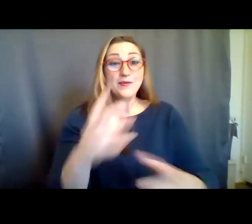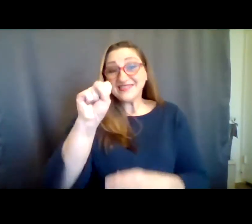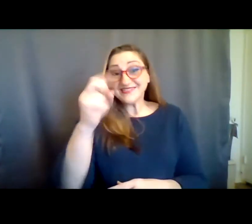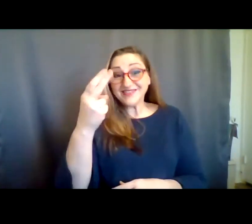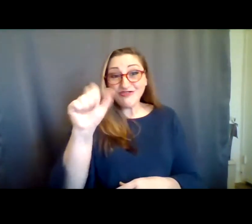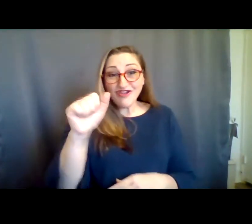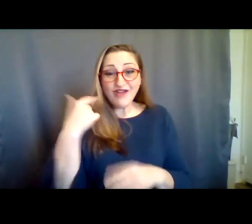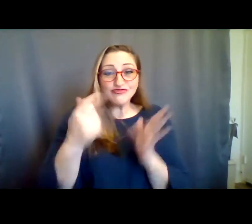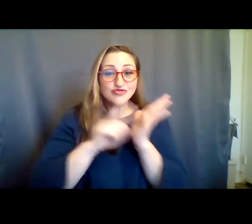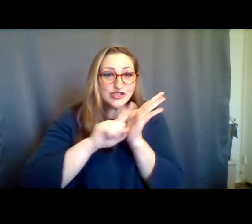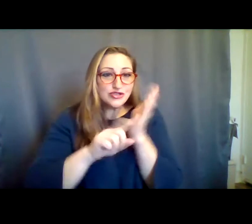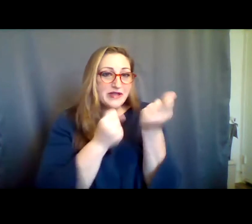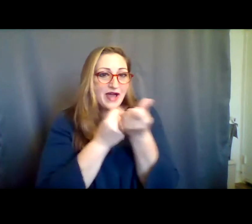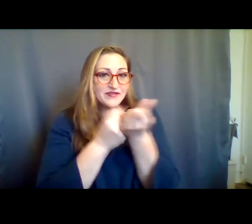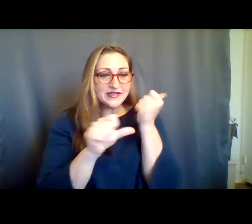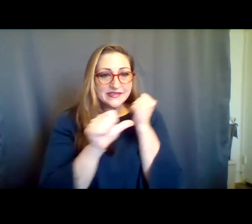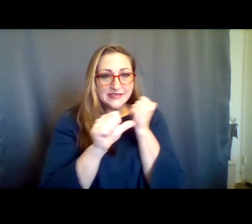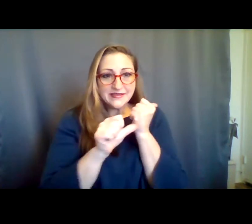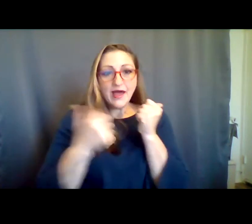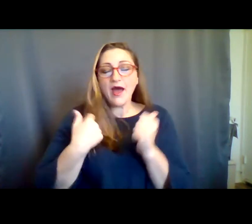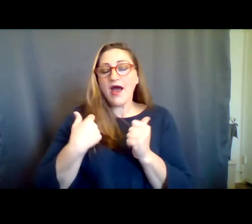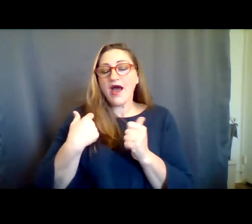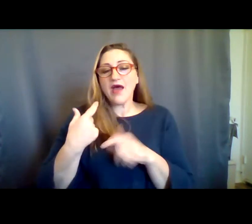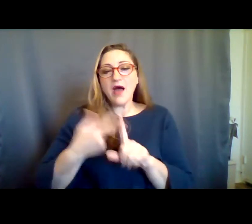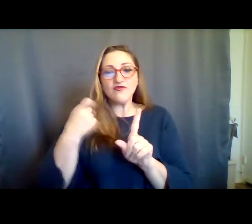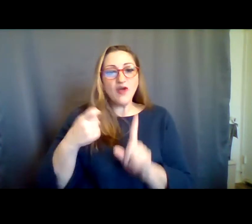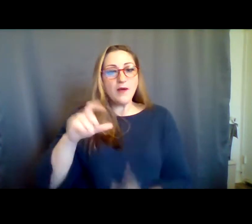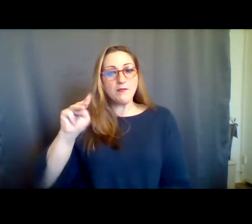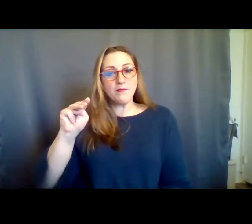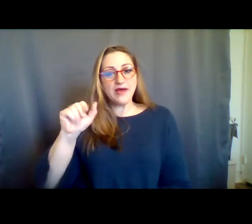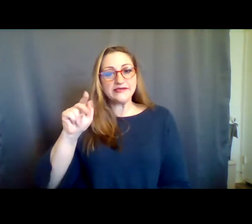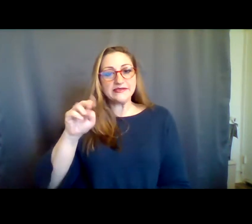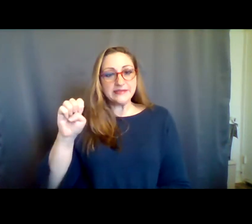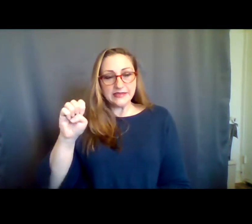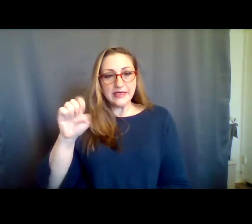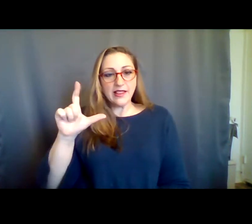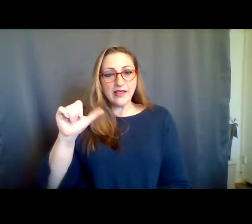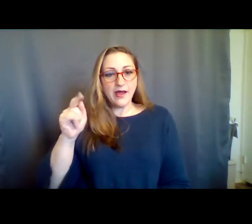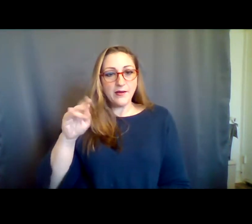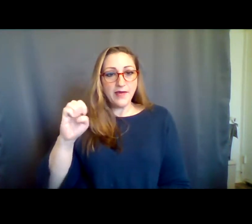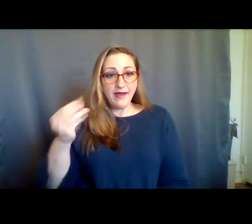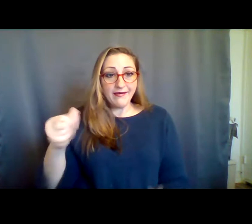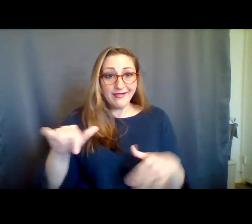My pronouns are she/her and I'm coming to you from Munsee Lenape land, currently